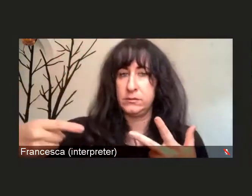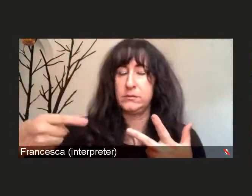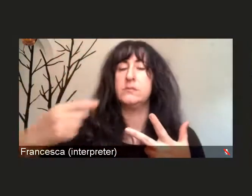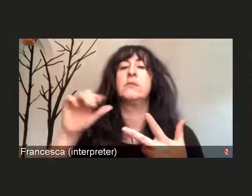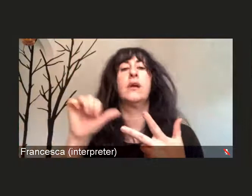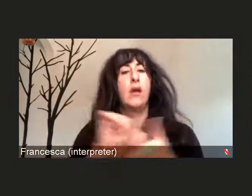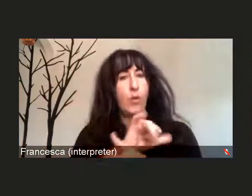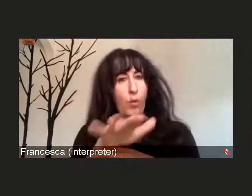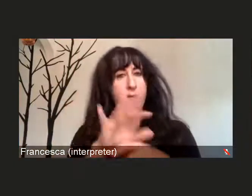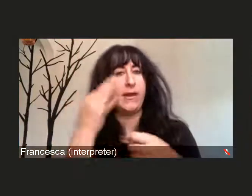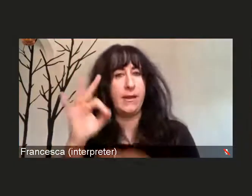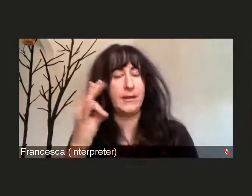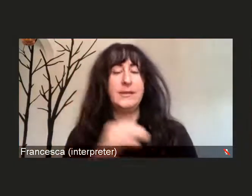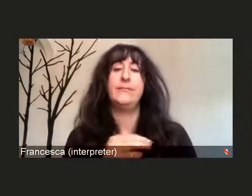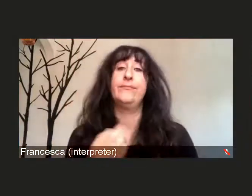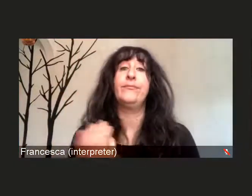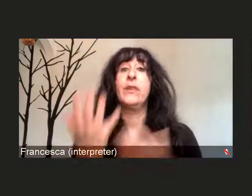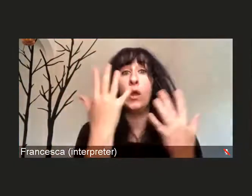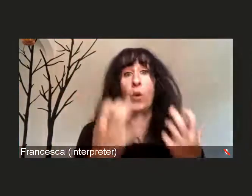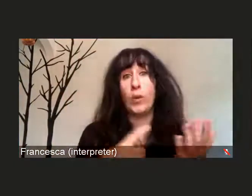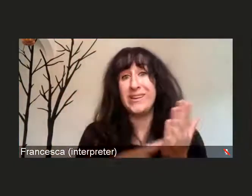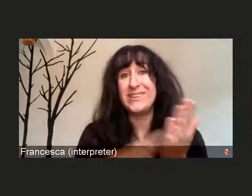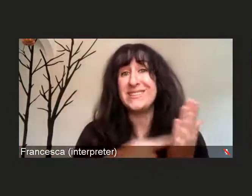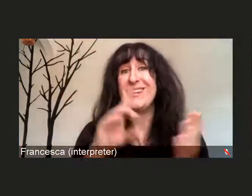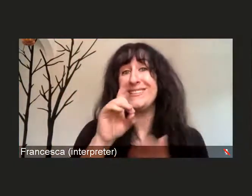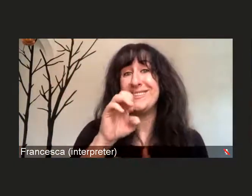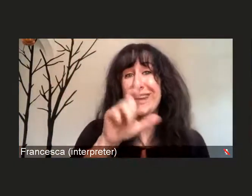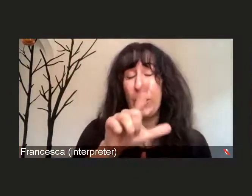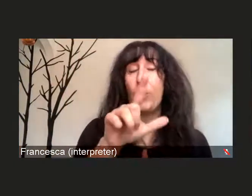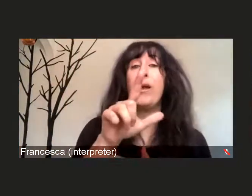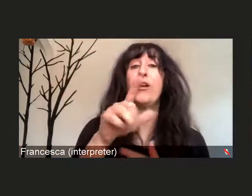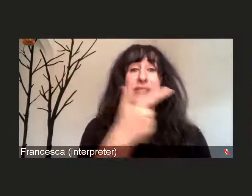the state of Delaware's vaccination rate. I wanna spend some time about